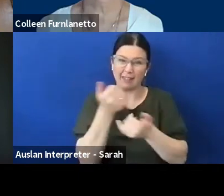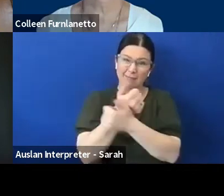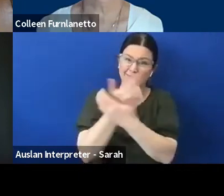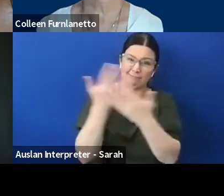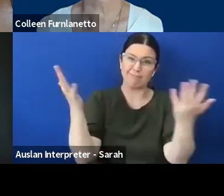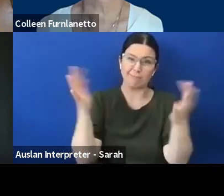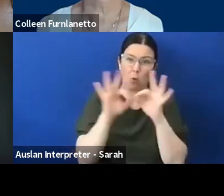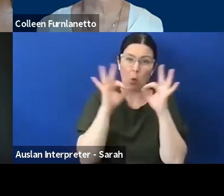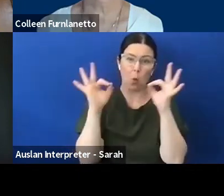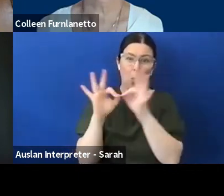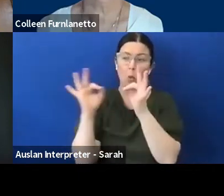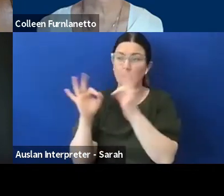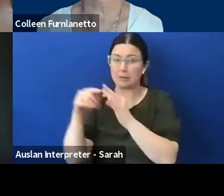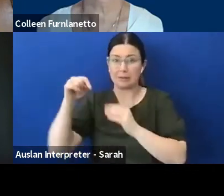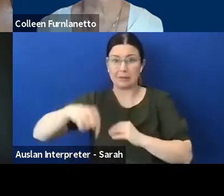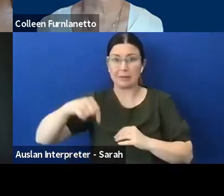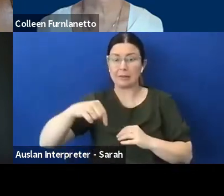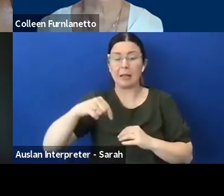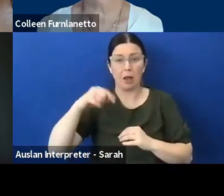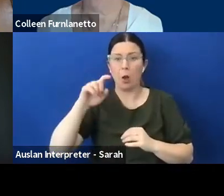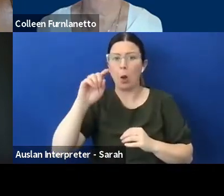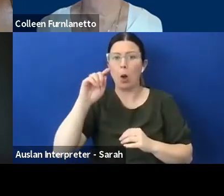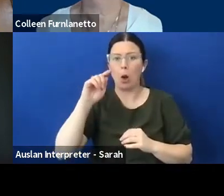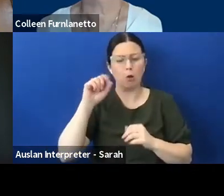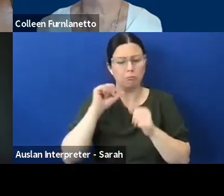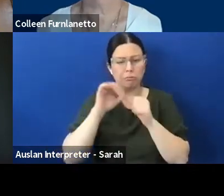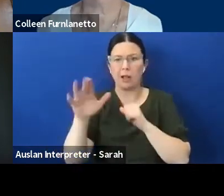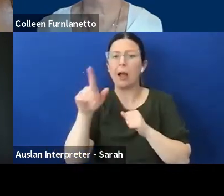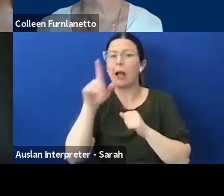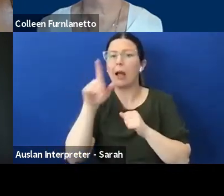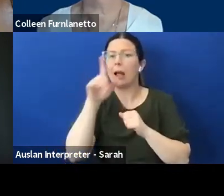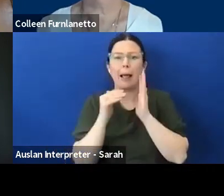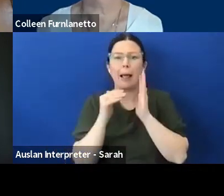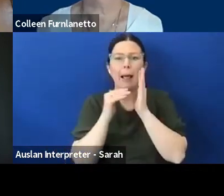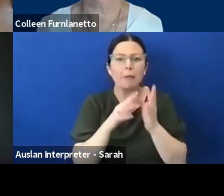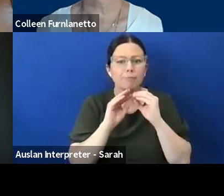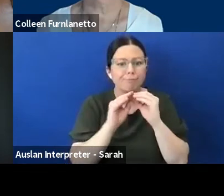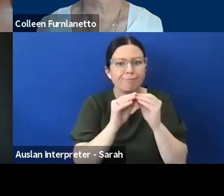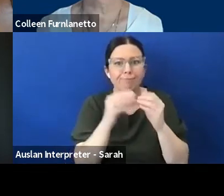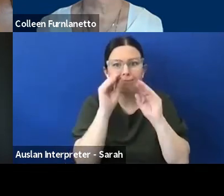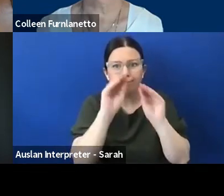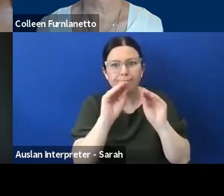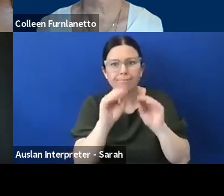who will help you to develop training, which develops and breeds greater understanding